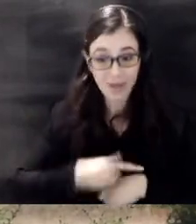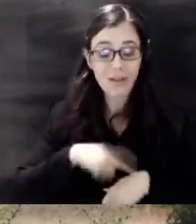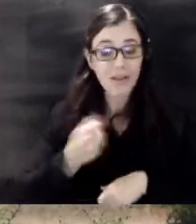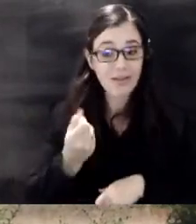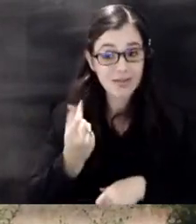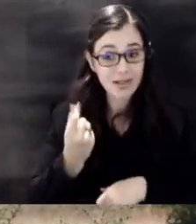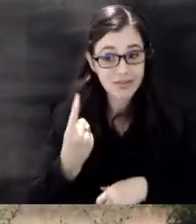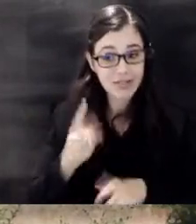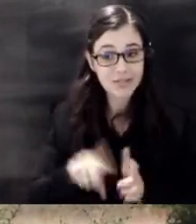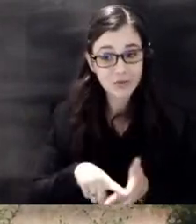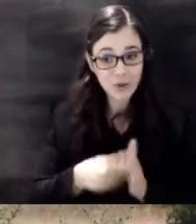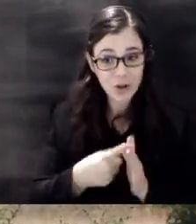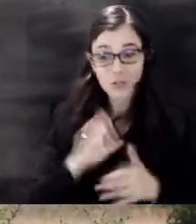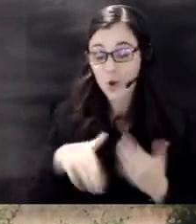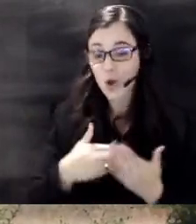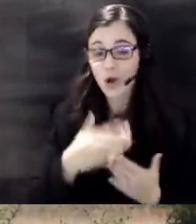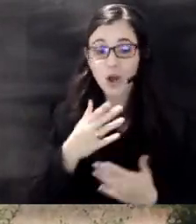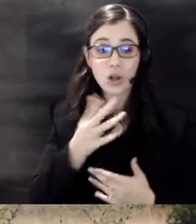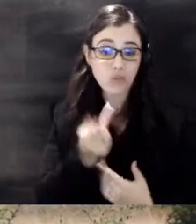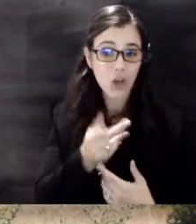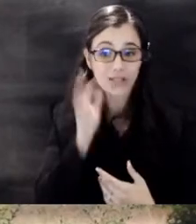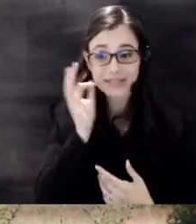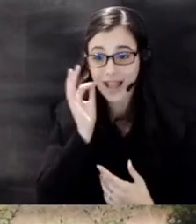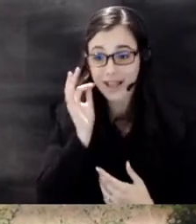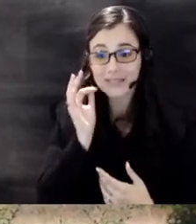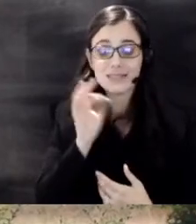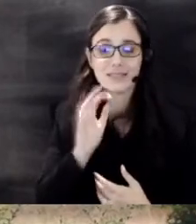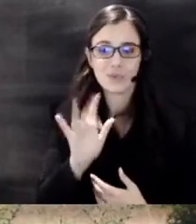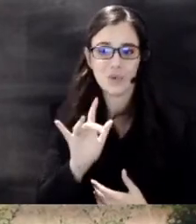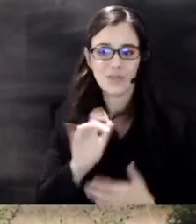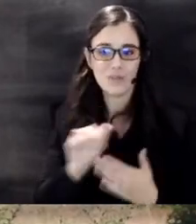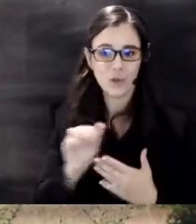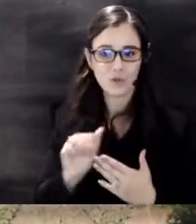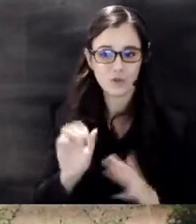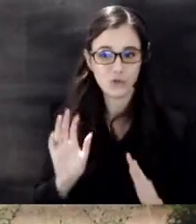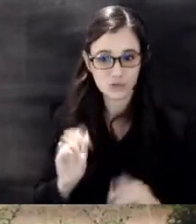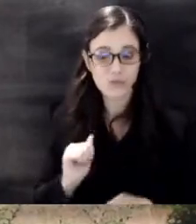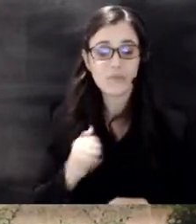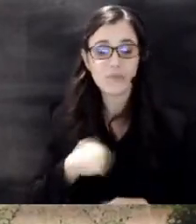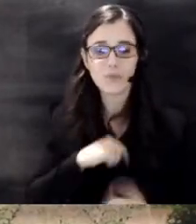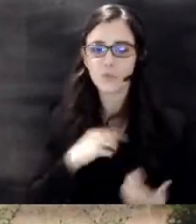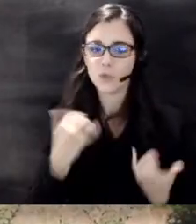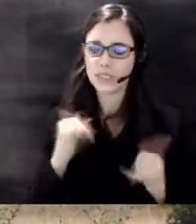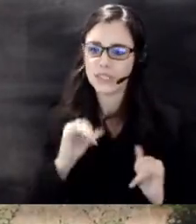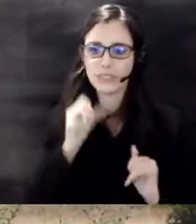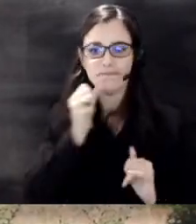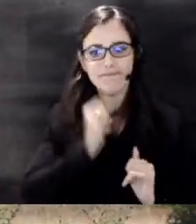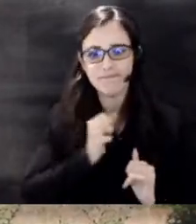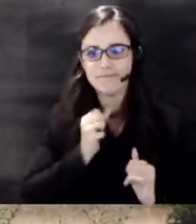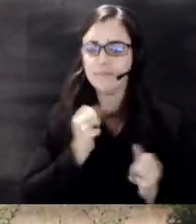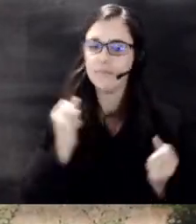um all dogs and cats are 25 and we we're just still suffering from an overpopulation of animals